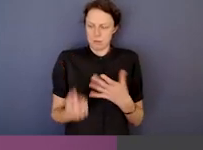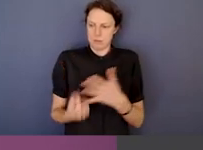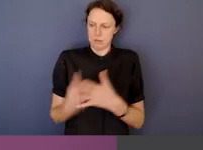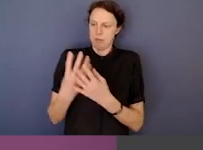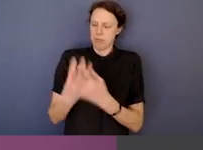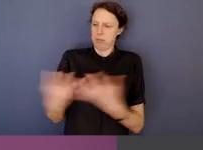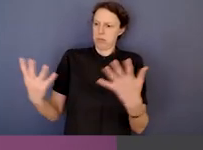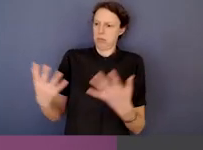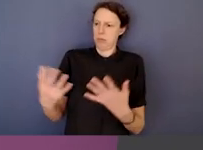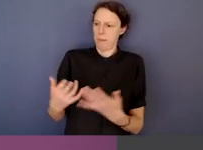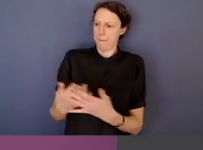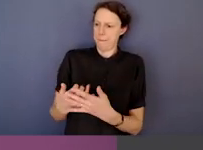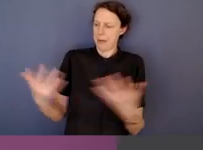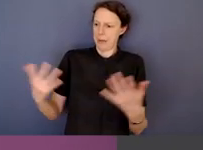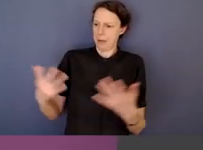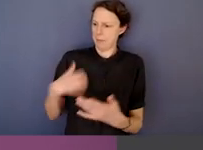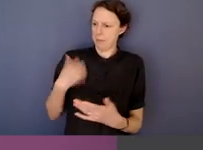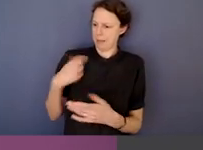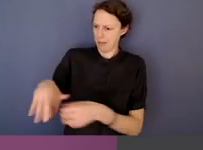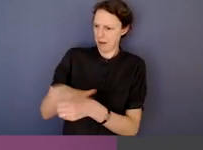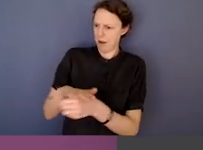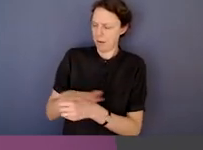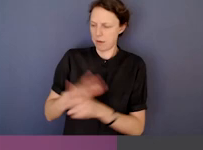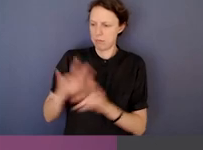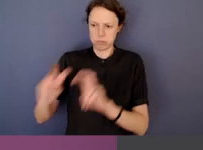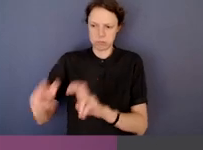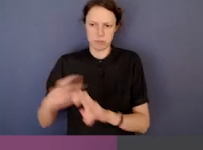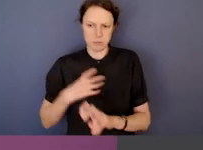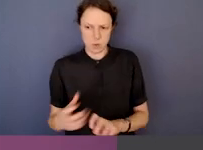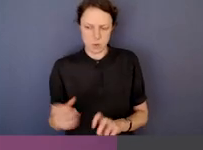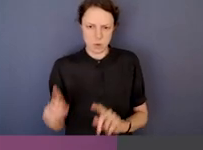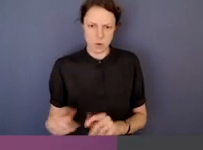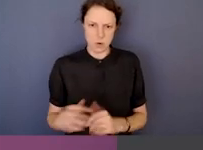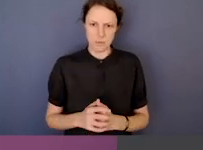of unusually large numbers of complaints and so on. It's